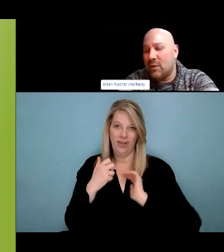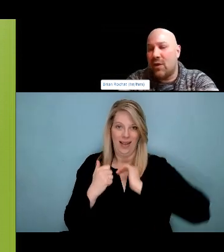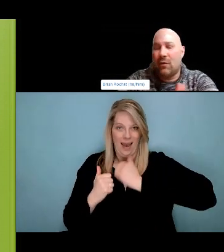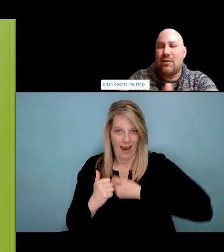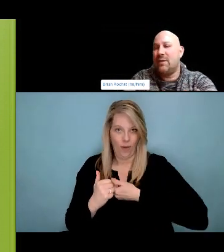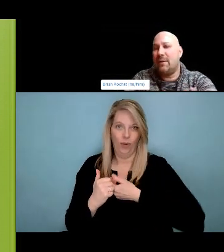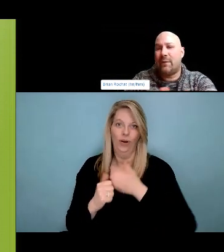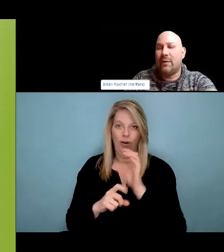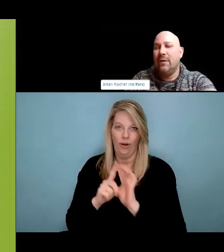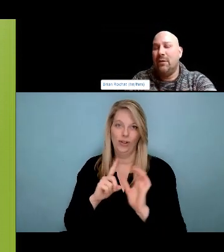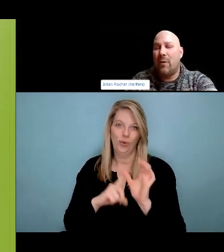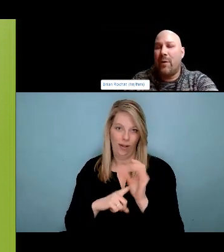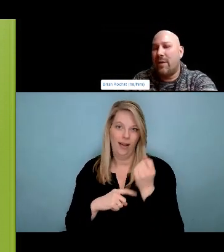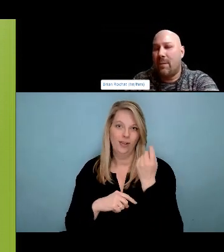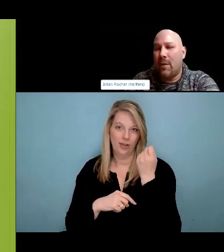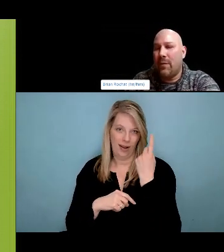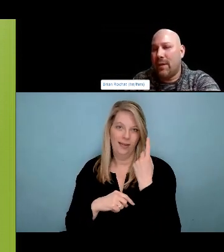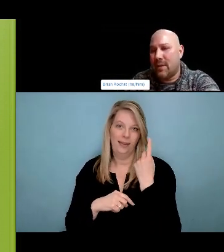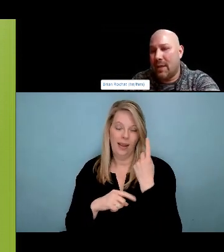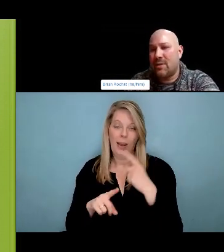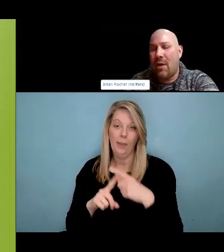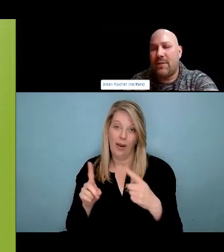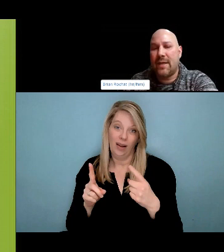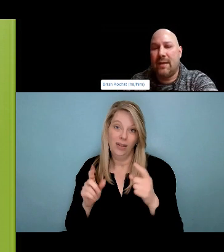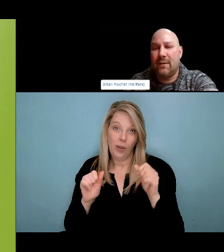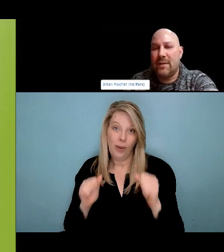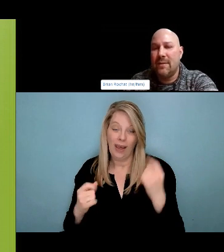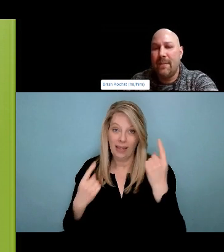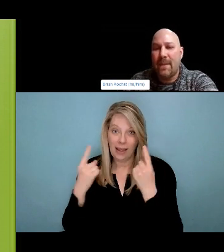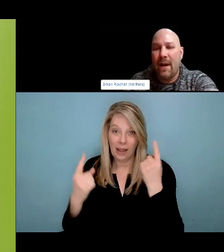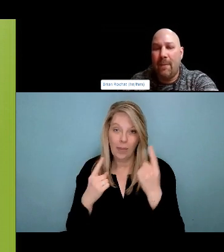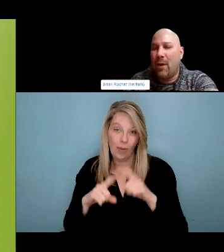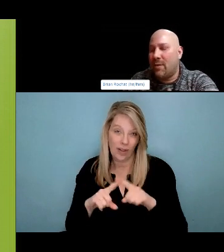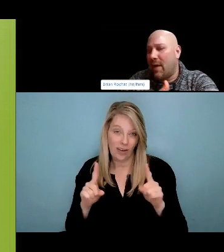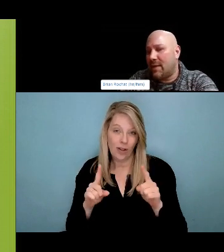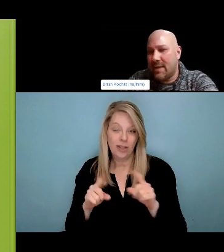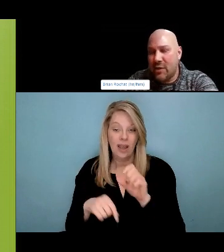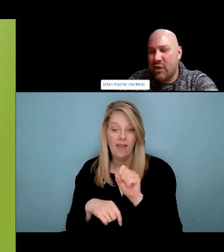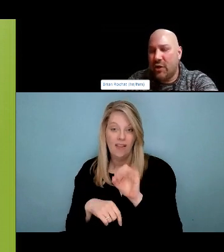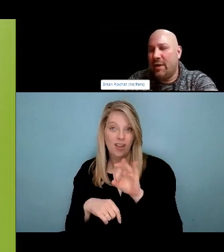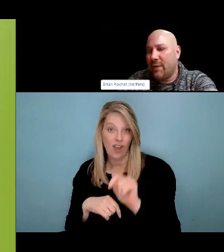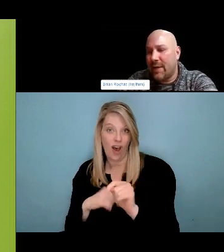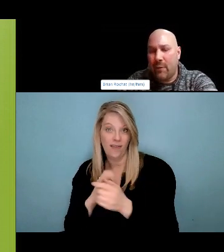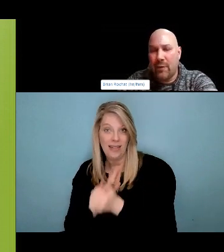But if there are any conditions to our support, so if people, you know, attend our, services